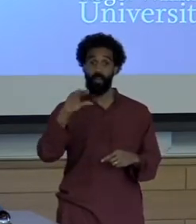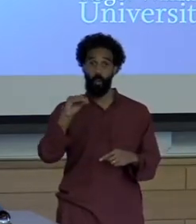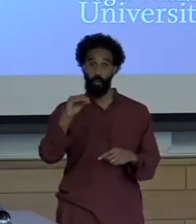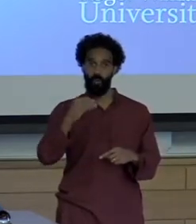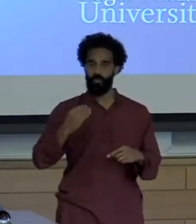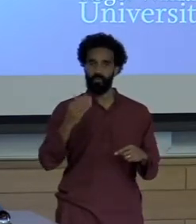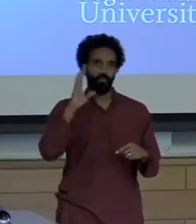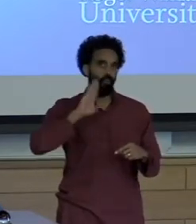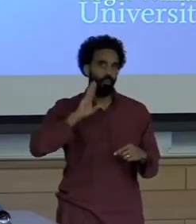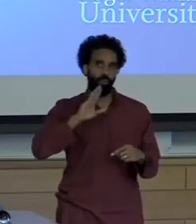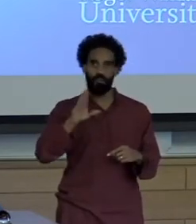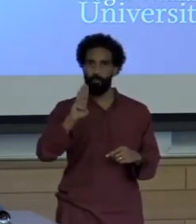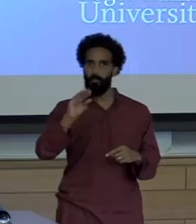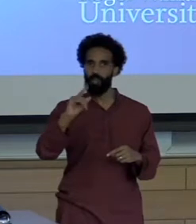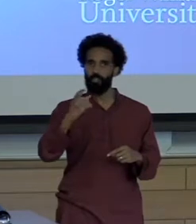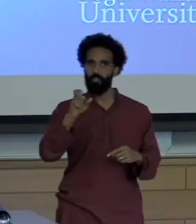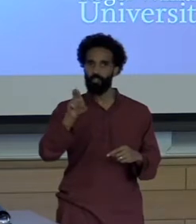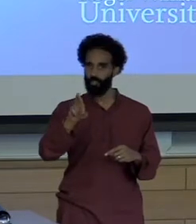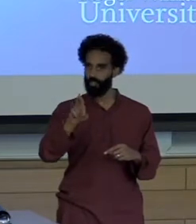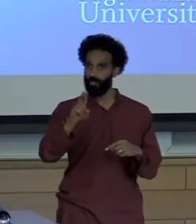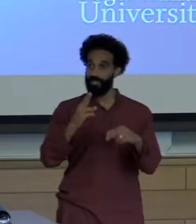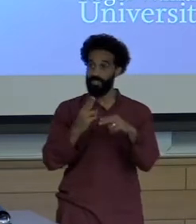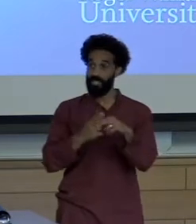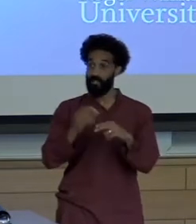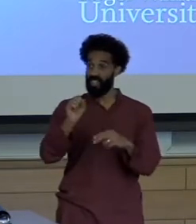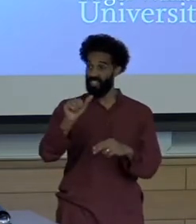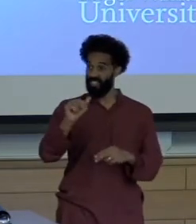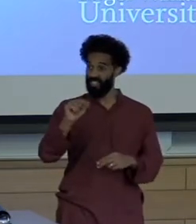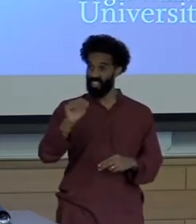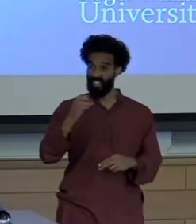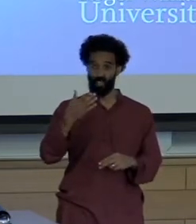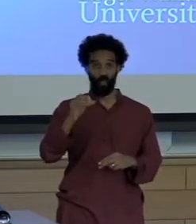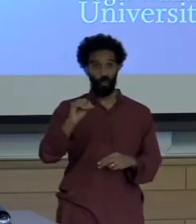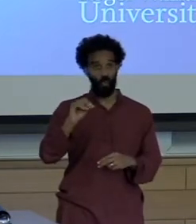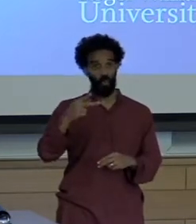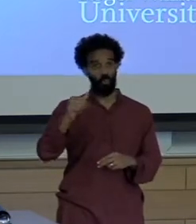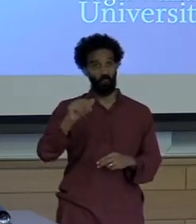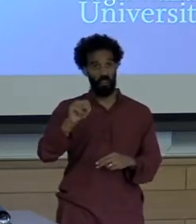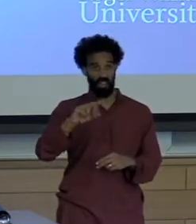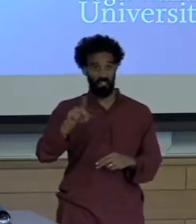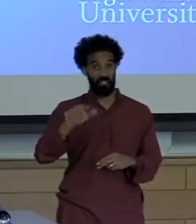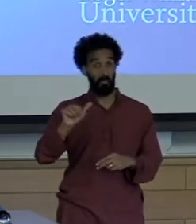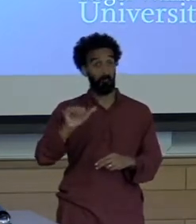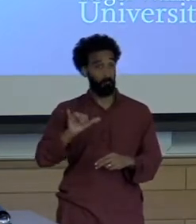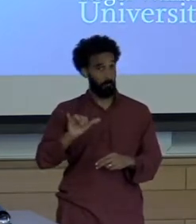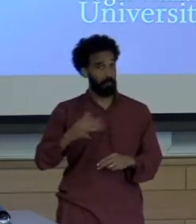Named Sancho Panza Sancho Panza good name and she had a penguin